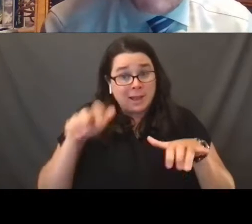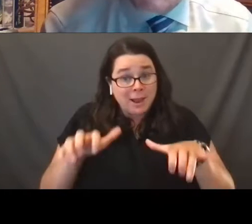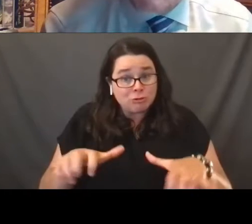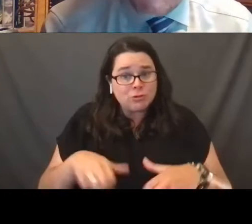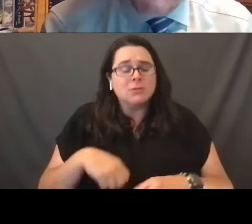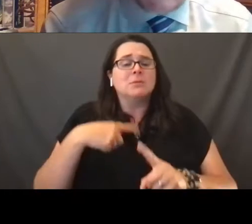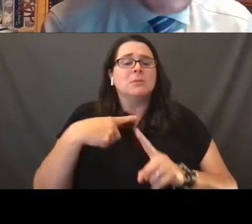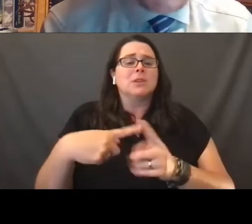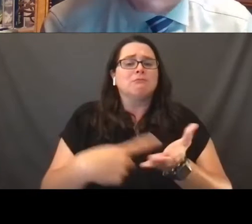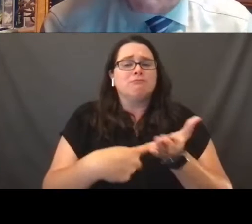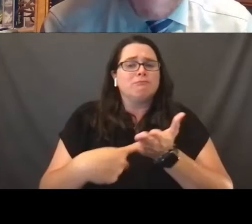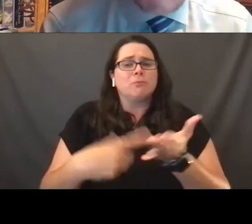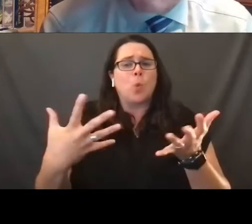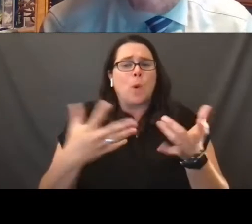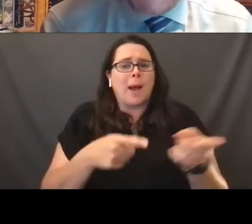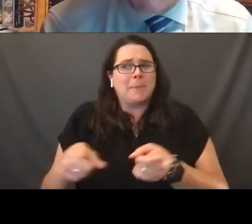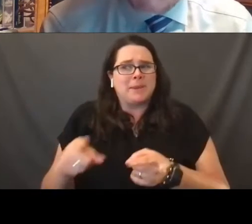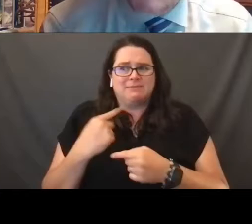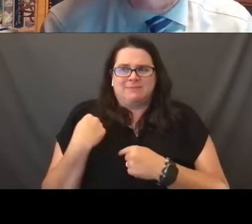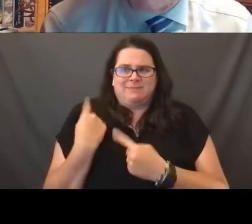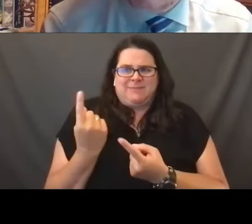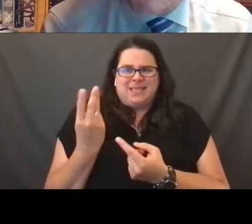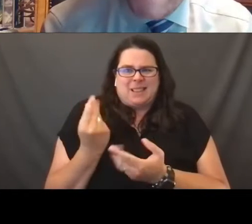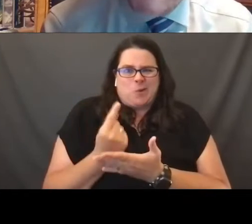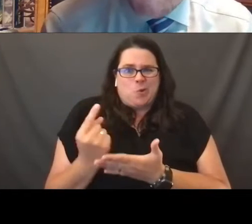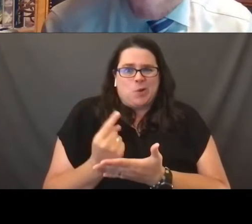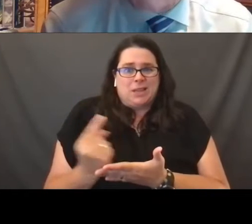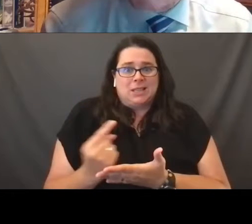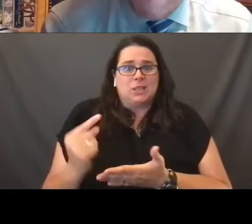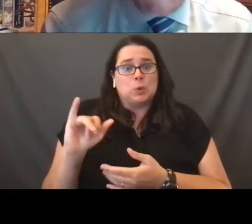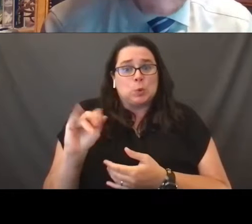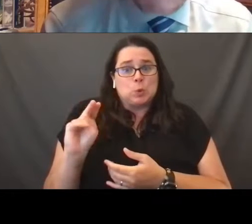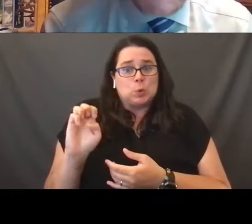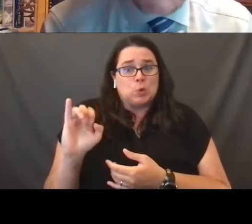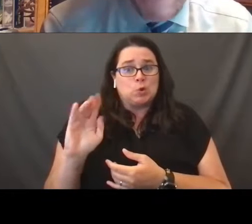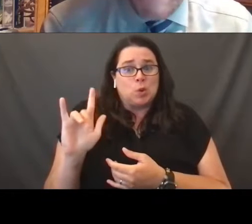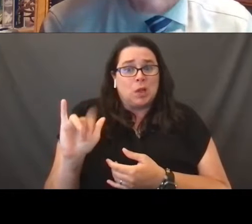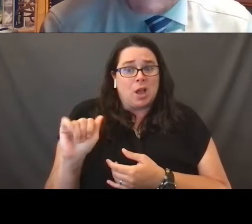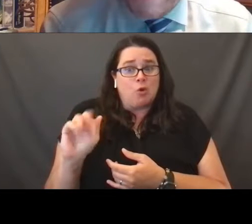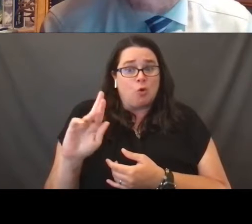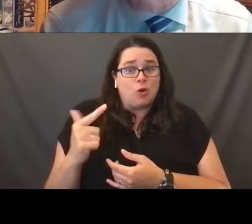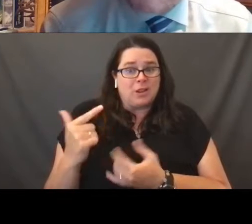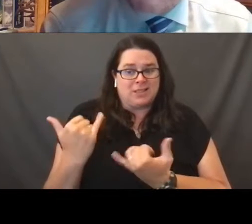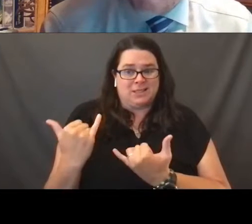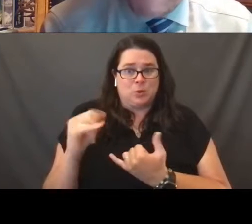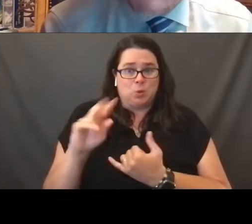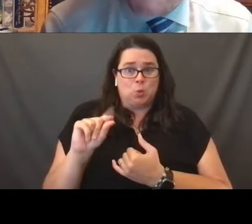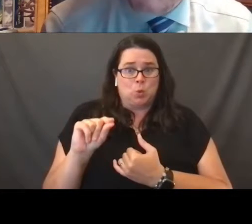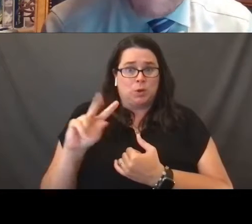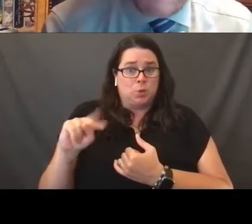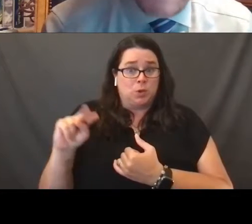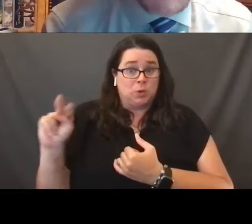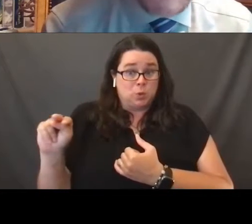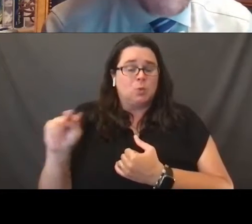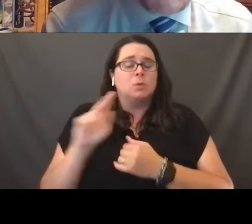some of the things that have happened just in the past several weeks, June, July and August of this year, that again are going to define not only our nation,